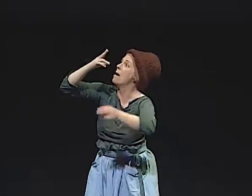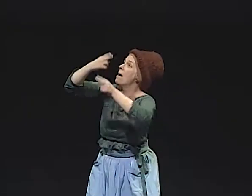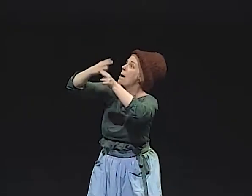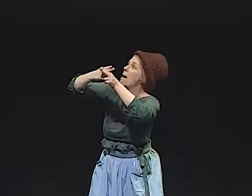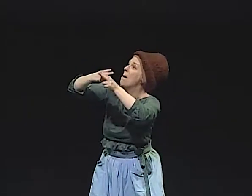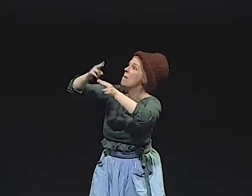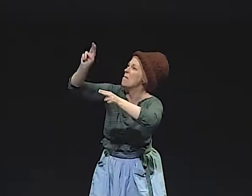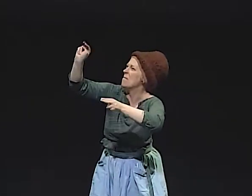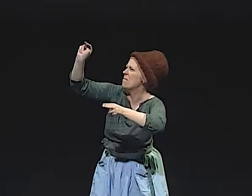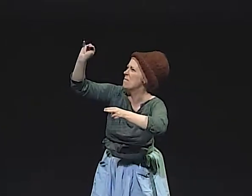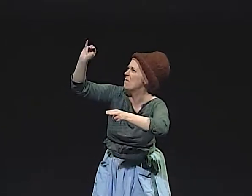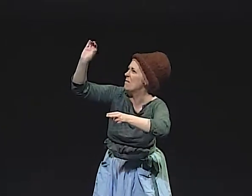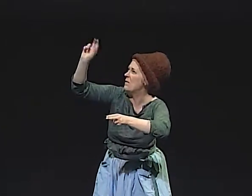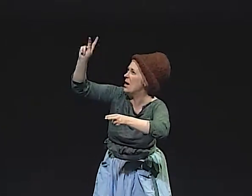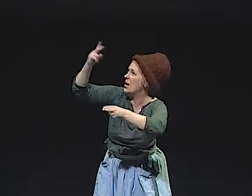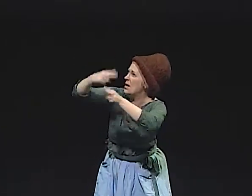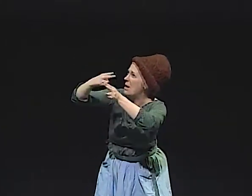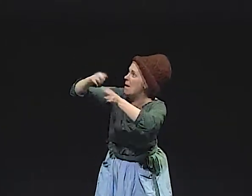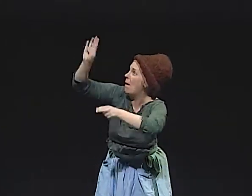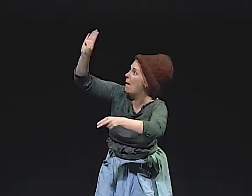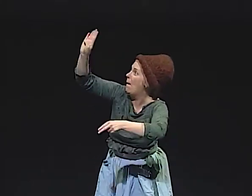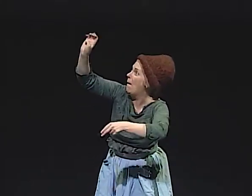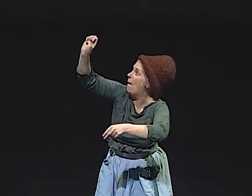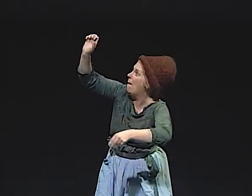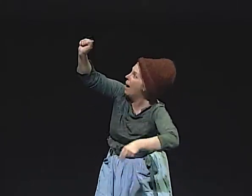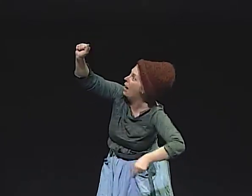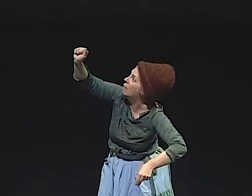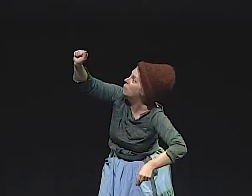"WHY? BECAUSE MY MOTHER'S NICKNAME WAS BEA.